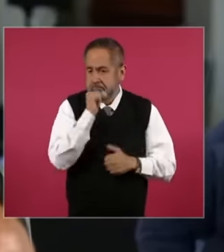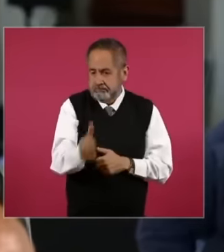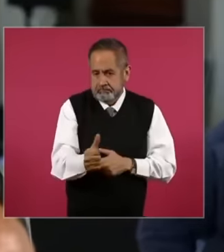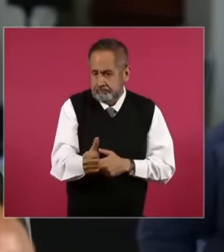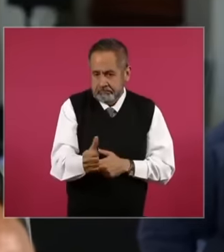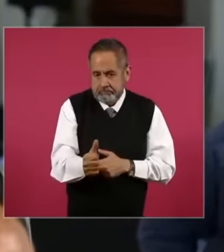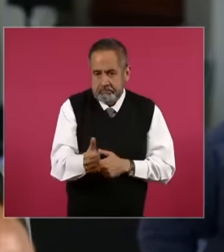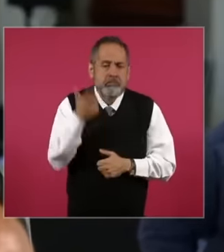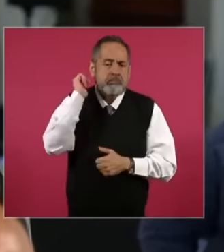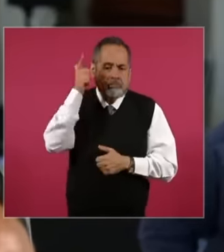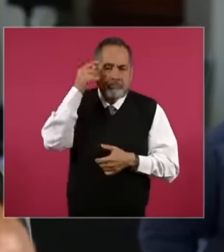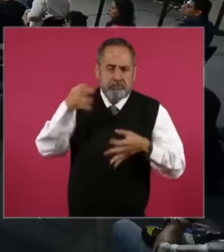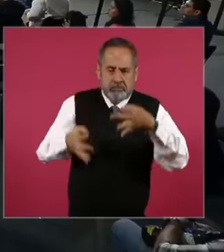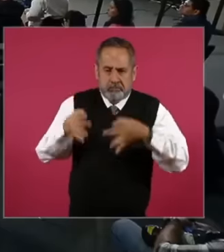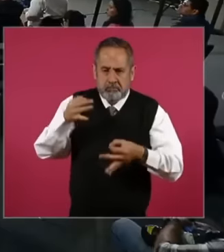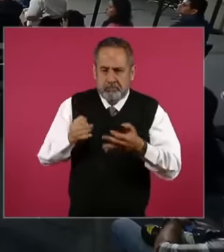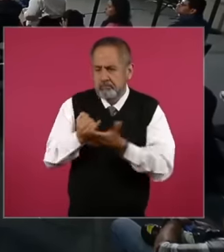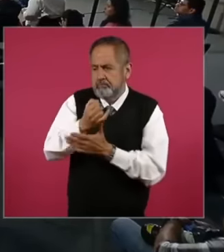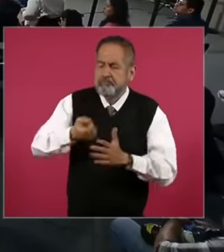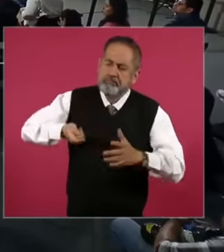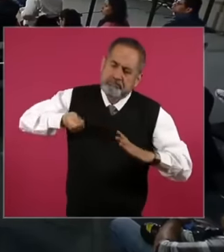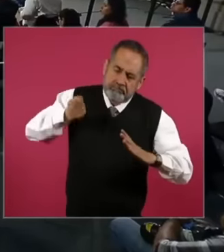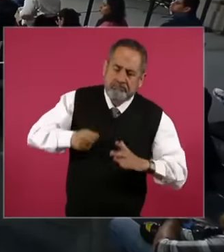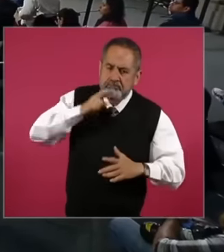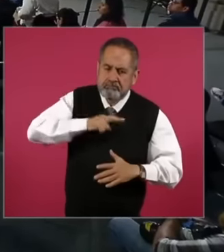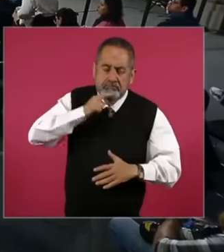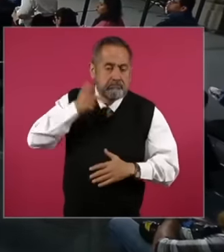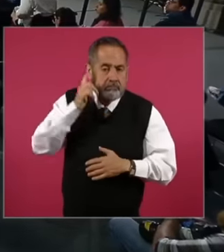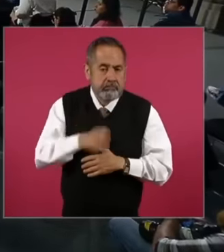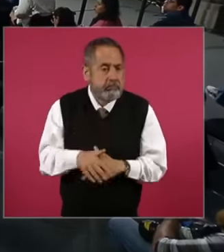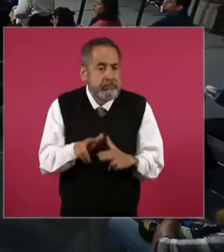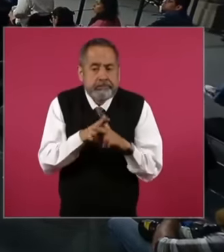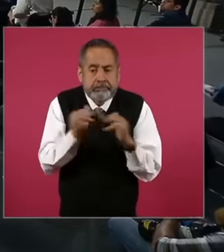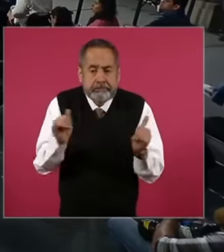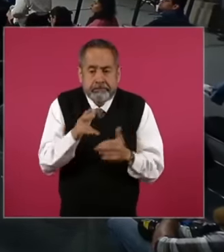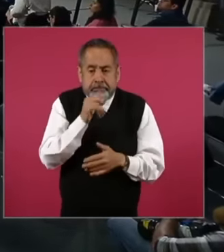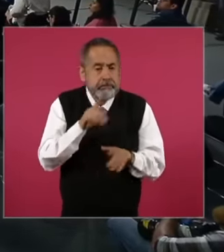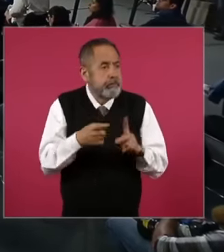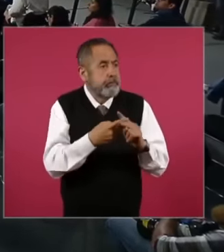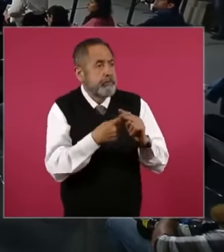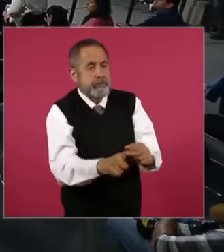are resolved soon. It cannot be possible that the work cannot even begin because the